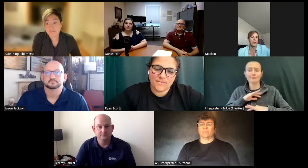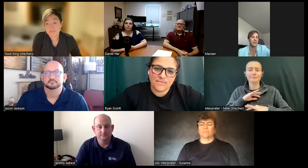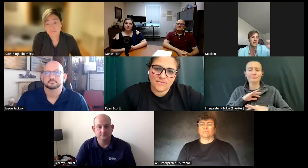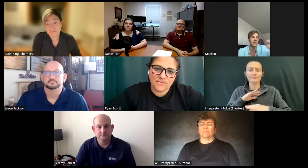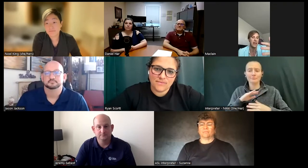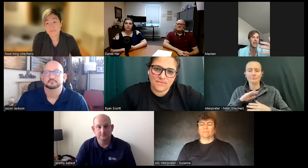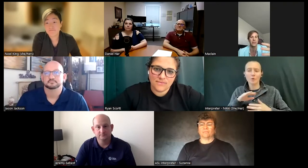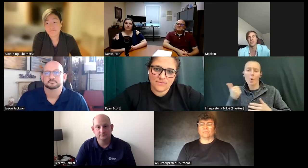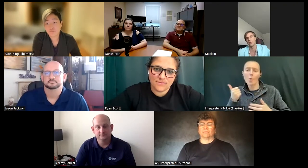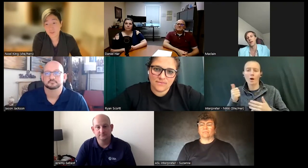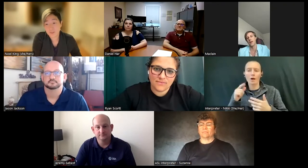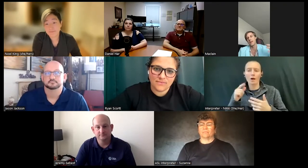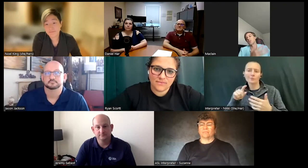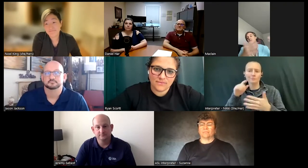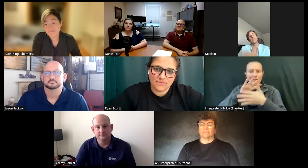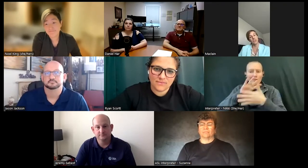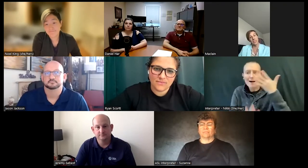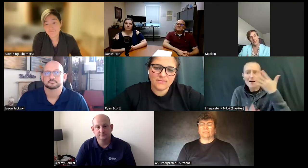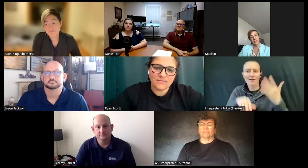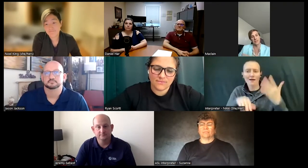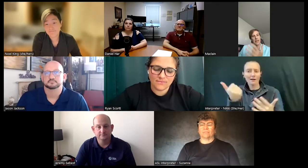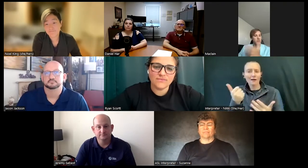have to understand he has to understand you have to understand Logistics and how